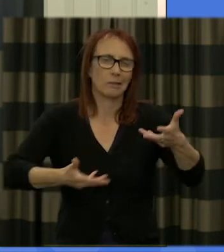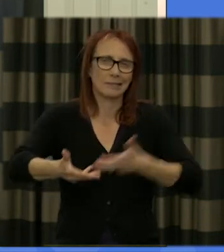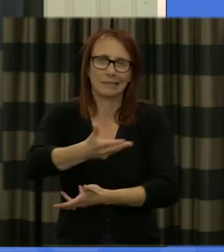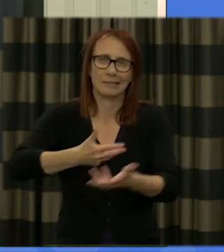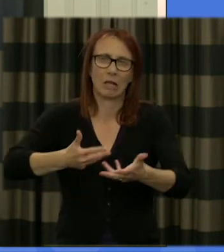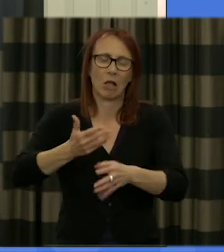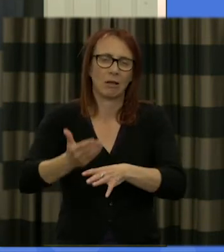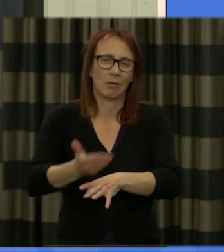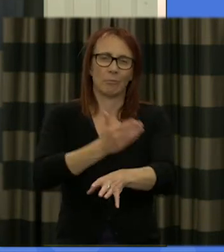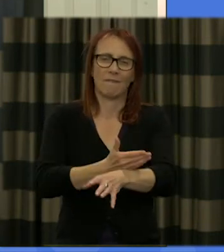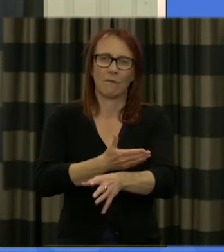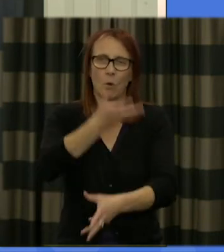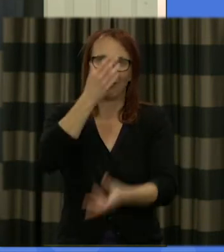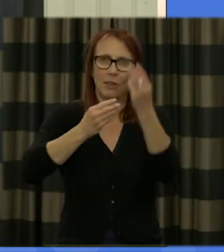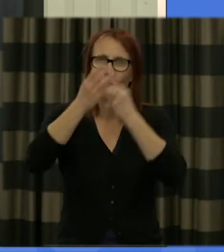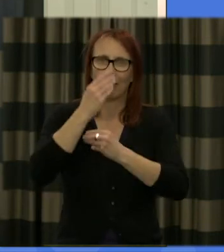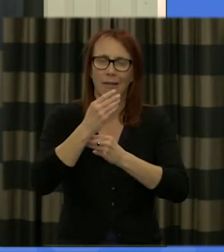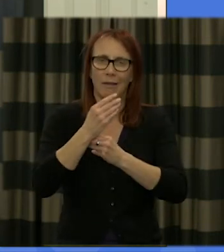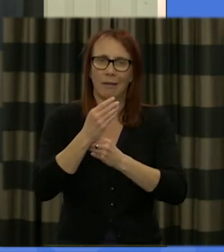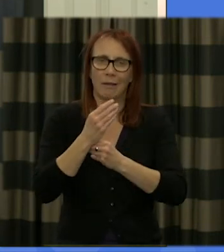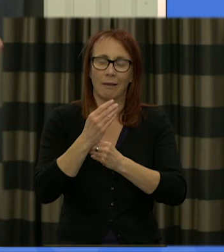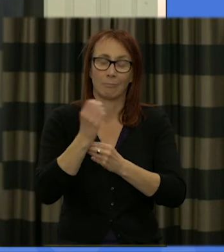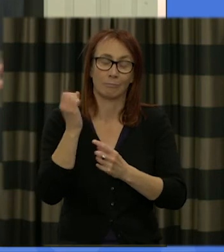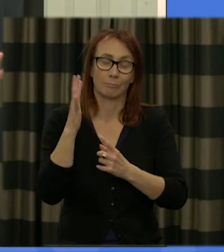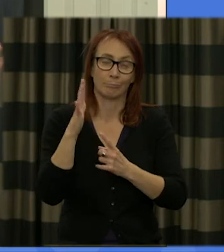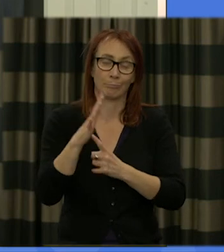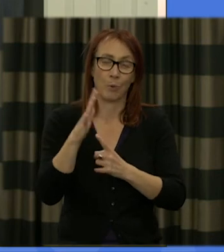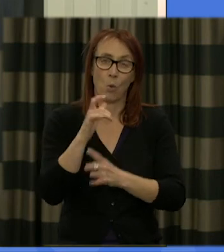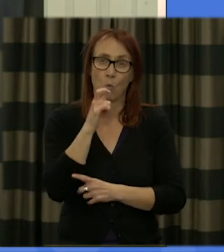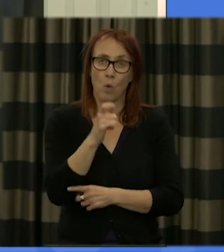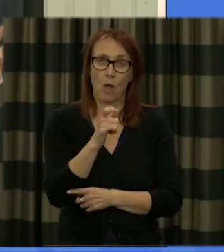any cumulative learning and sustainability was really clear and